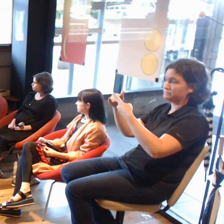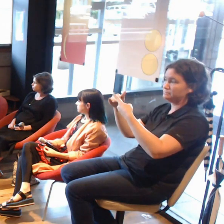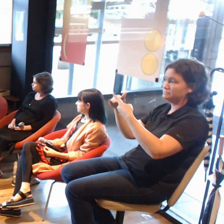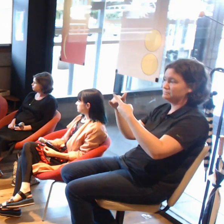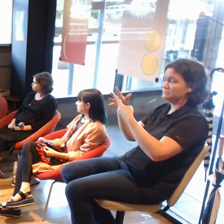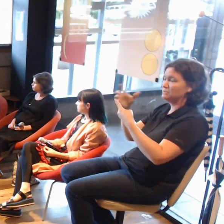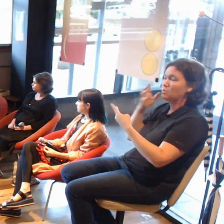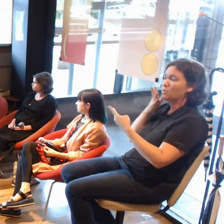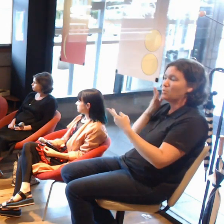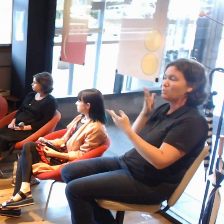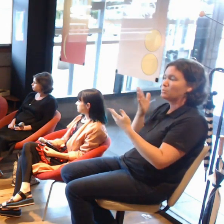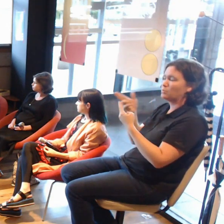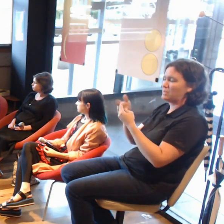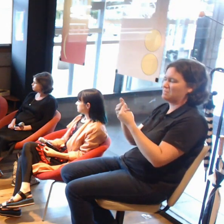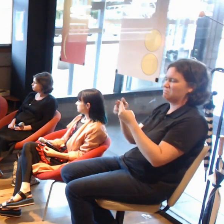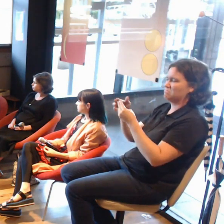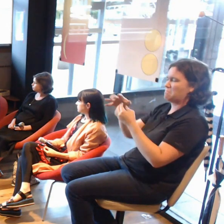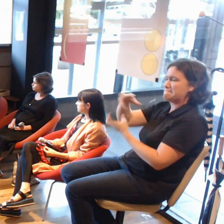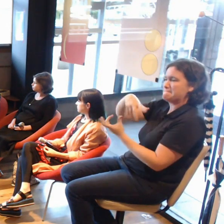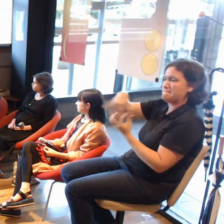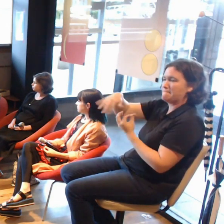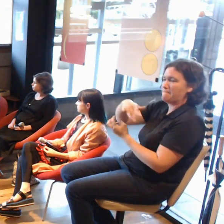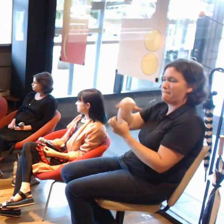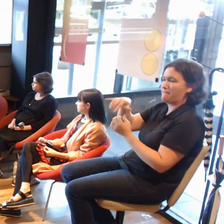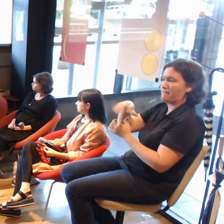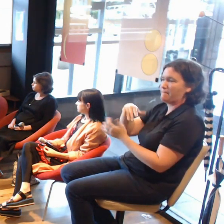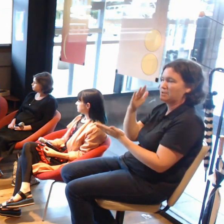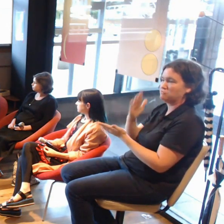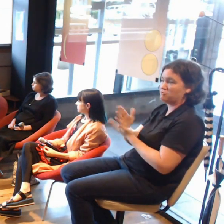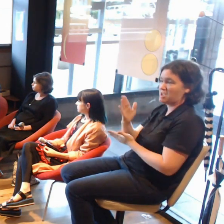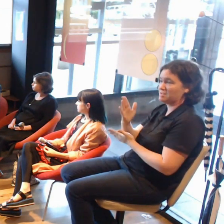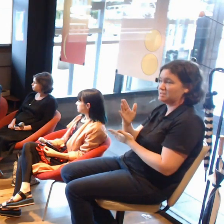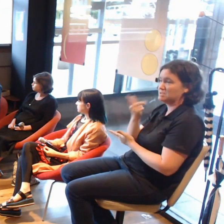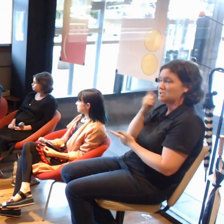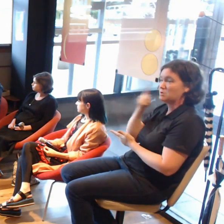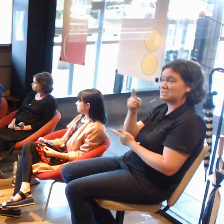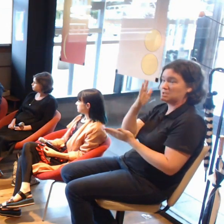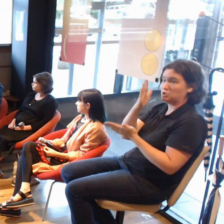which is, again, I would see something extra there,